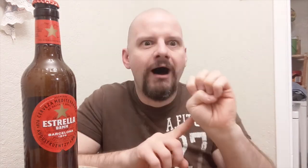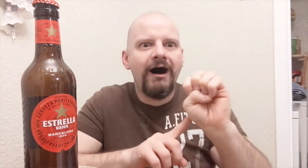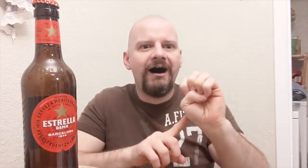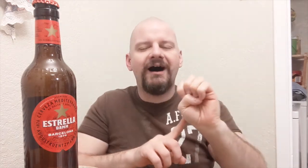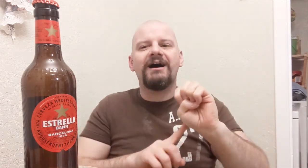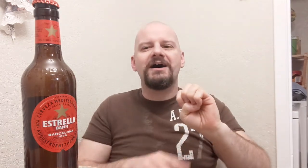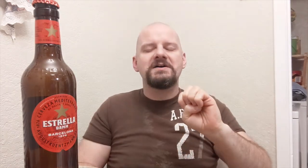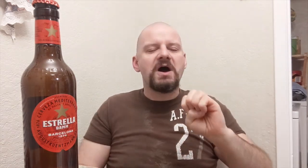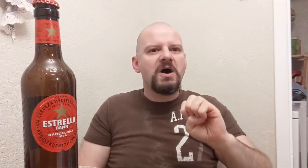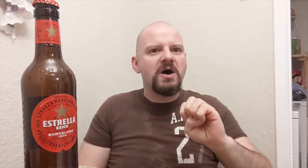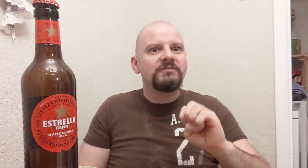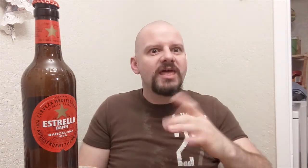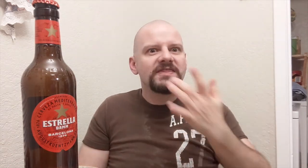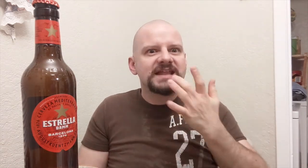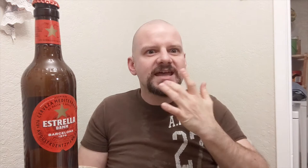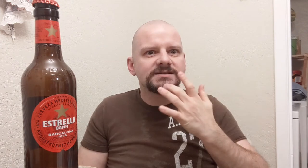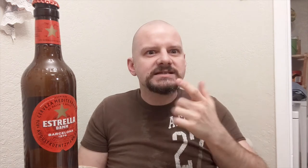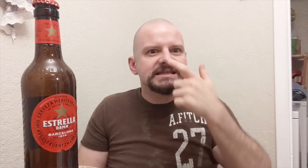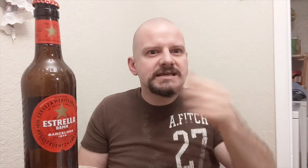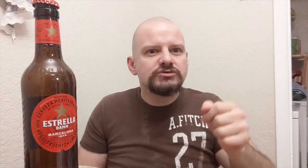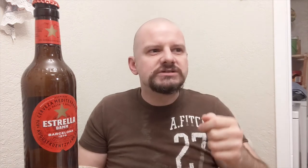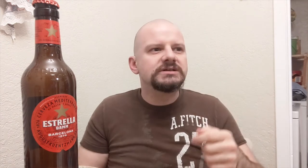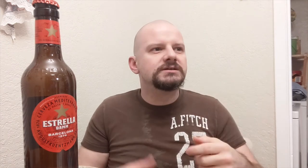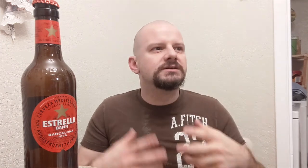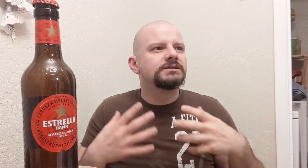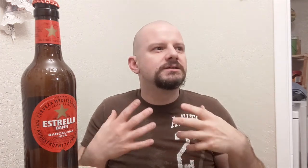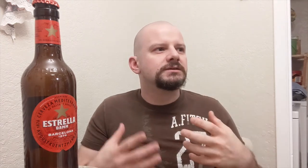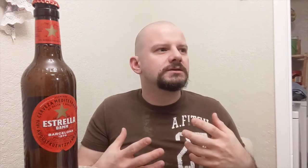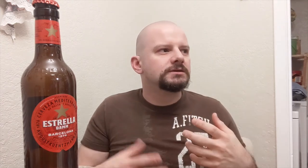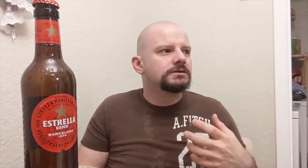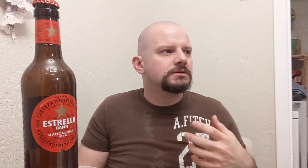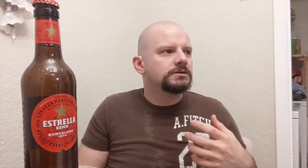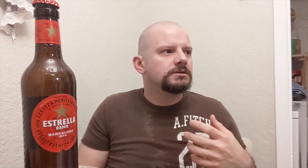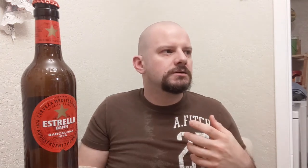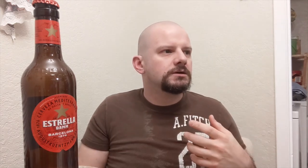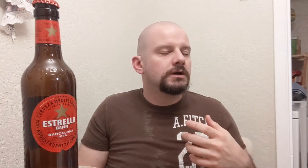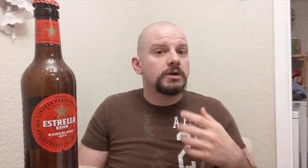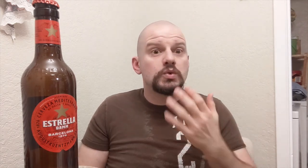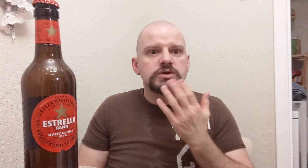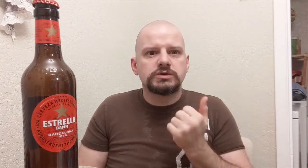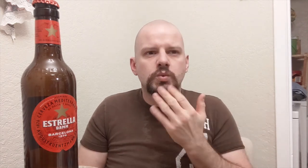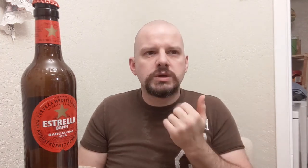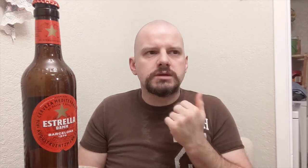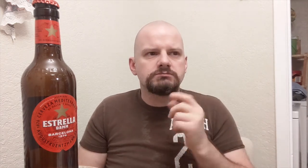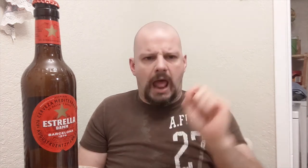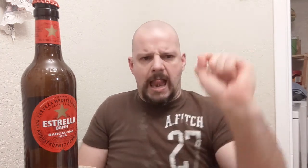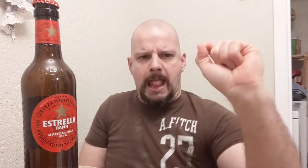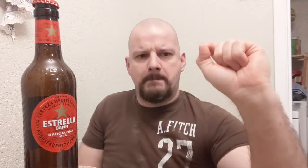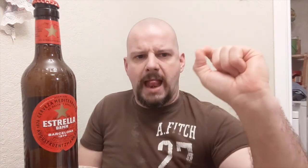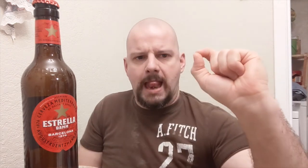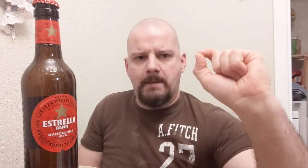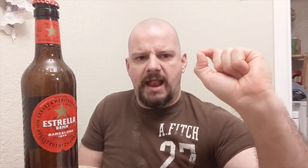The taste is interesting. The sweetness is very, very little.